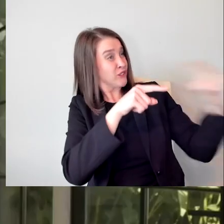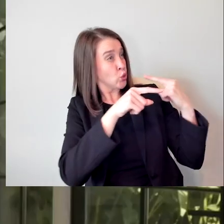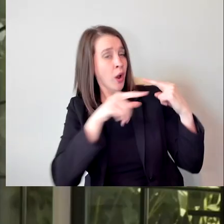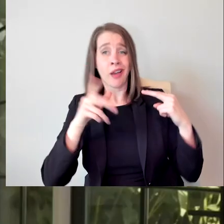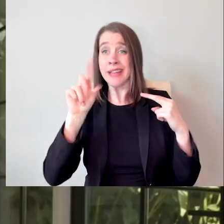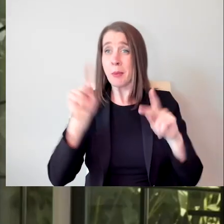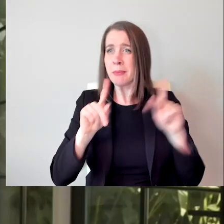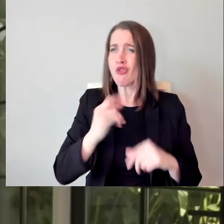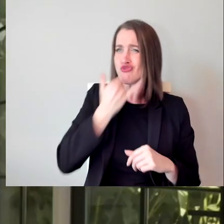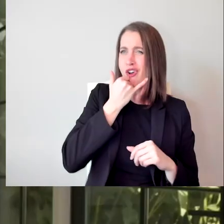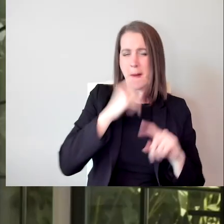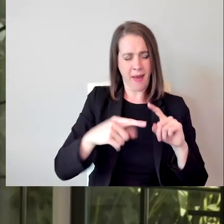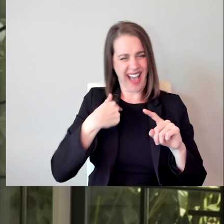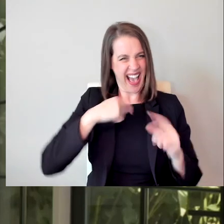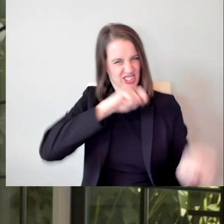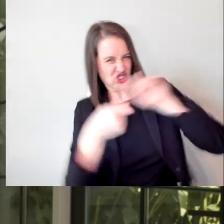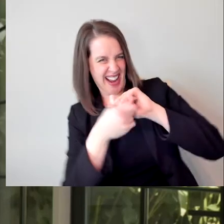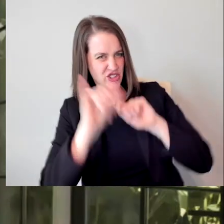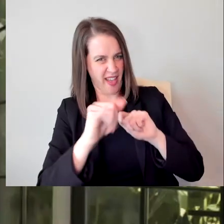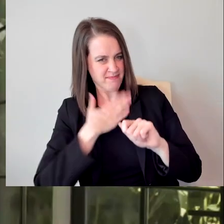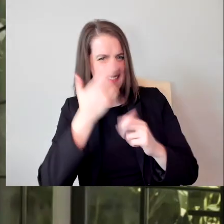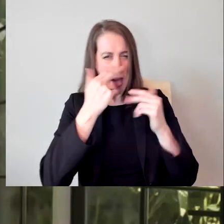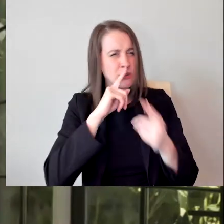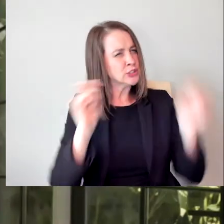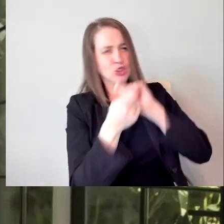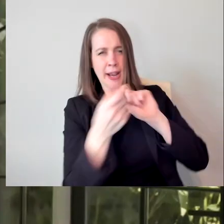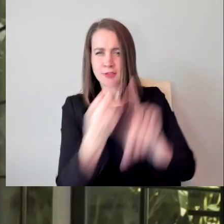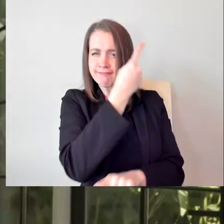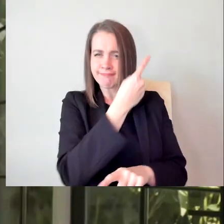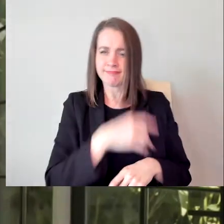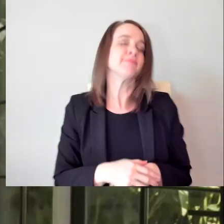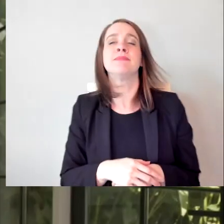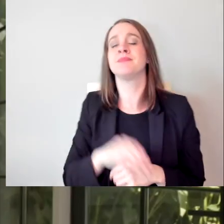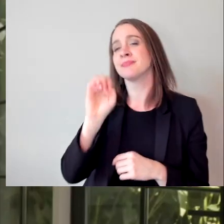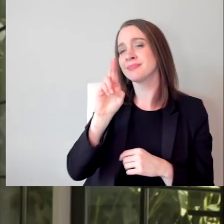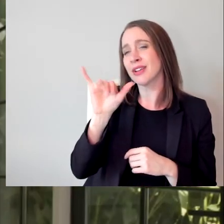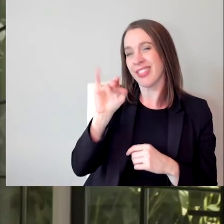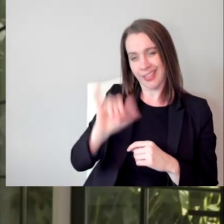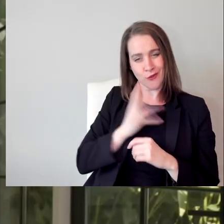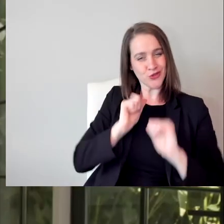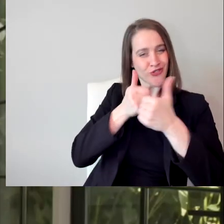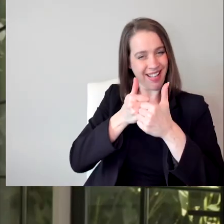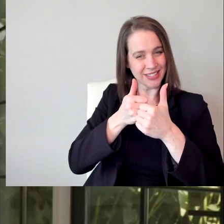That's the challenge that we have to dismantle. Is that the content that's been made